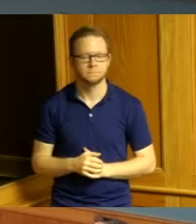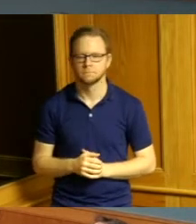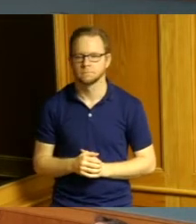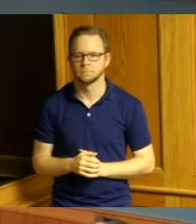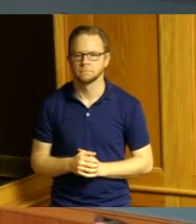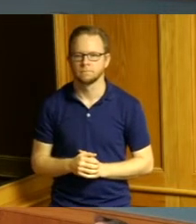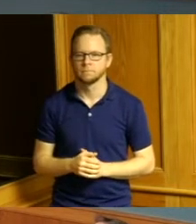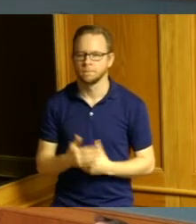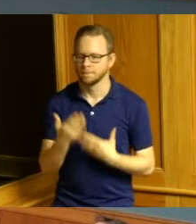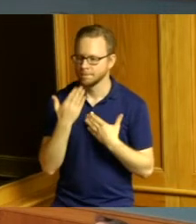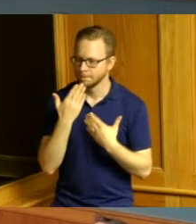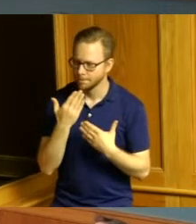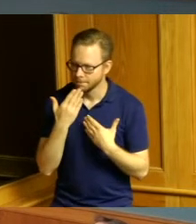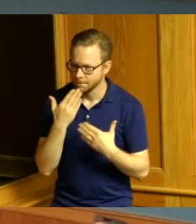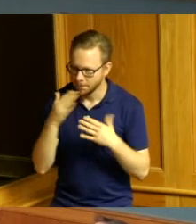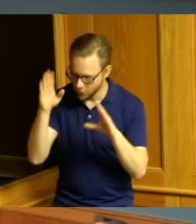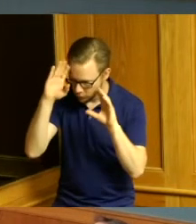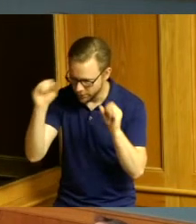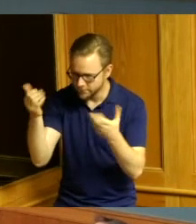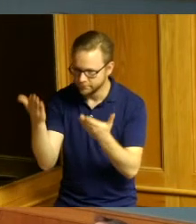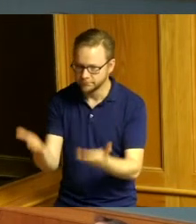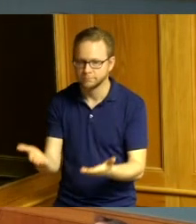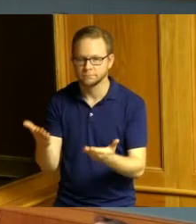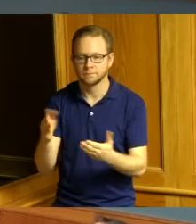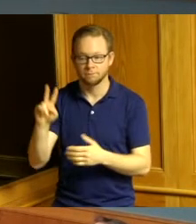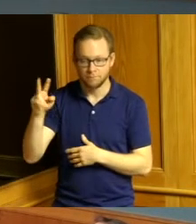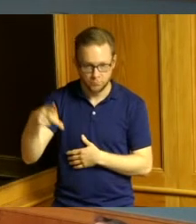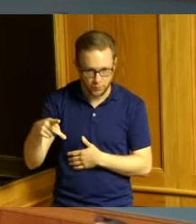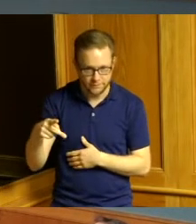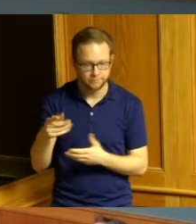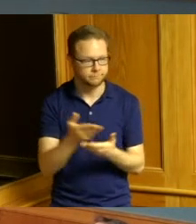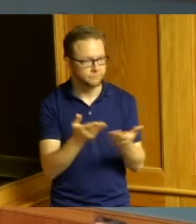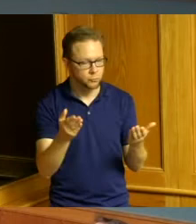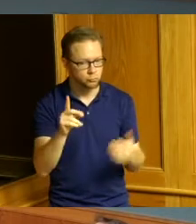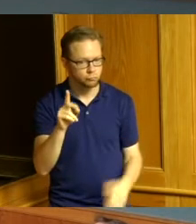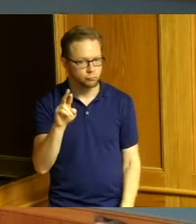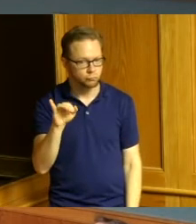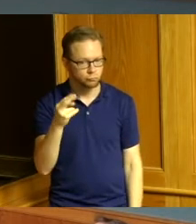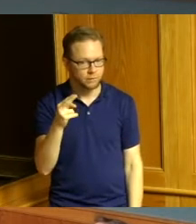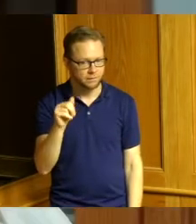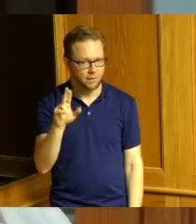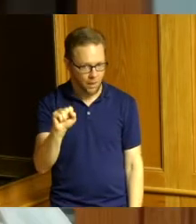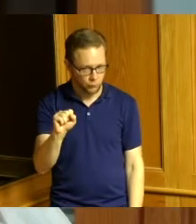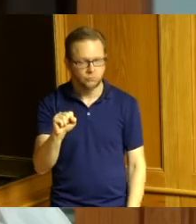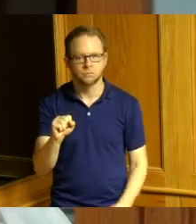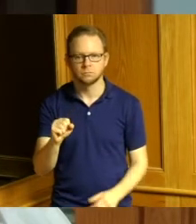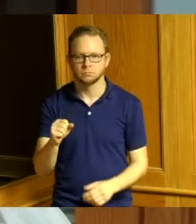thank you Madam Madam President Vice President Reece Commissioner Driehaus it's an honor to serve